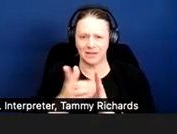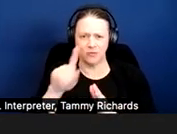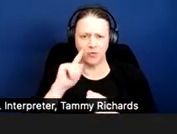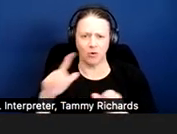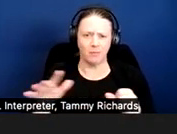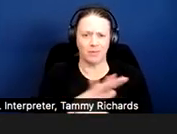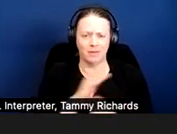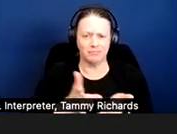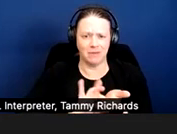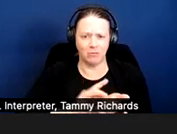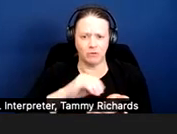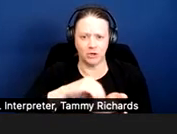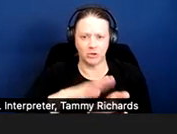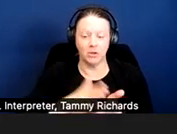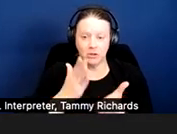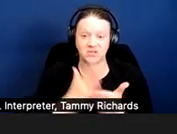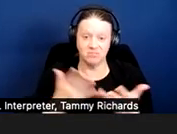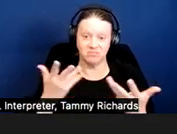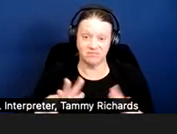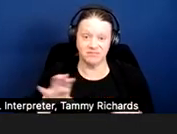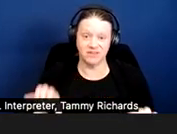And some have done that.